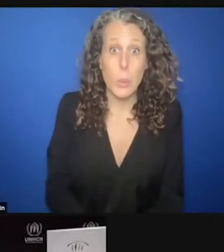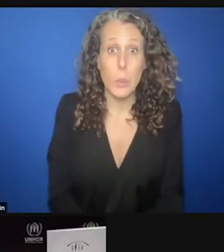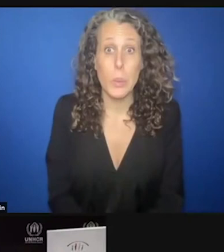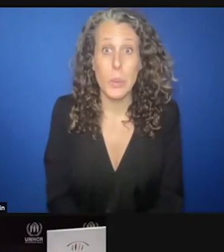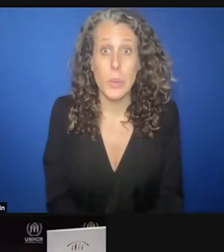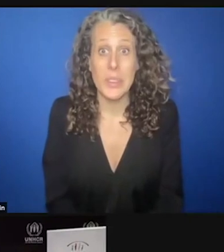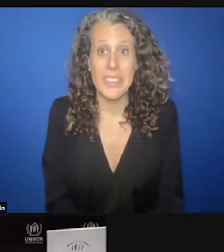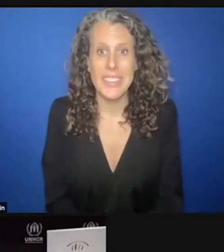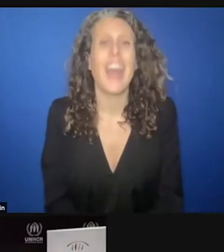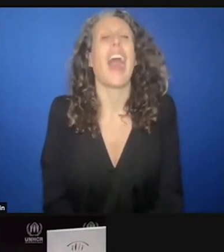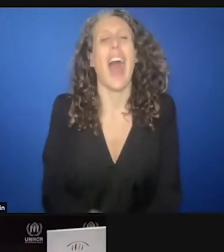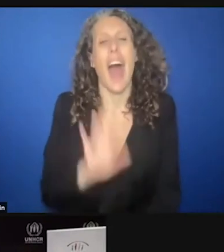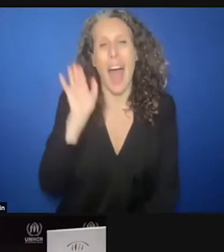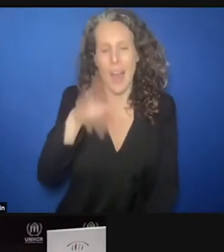Hello? >> CHRIS GUNNESS: I can see you I can't hear you.